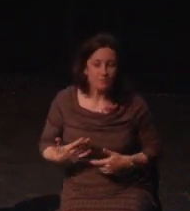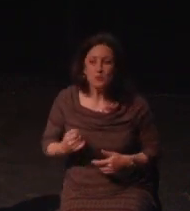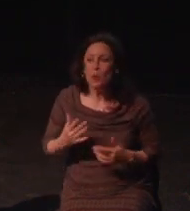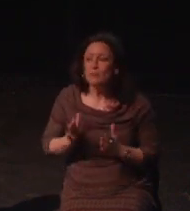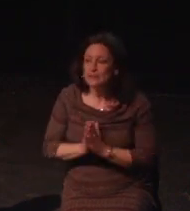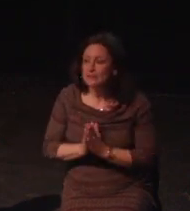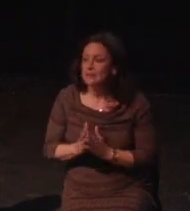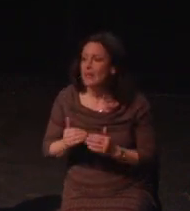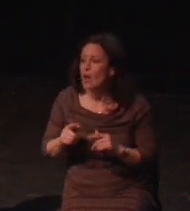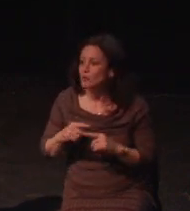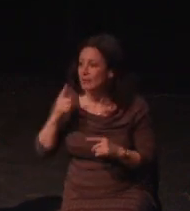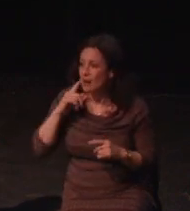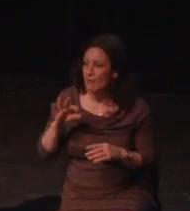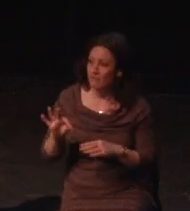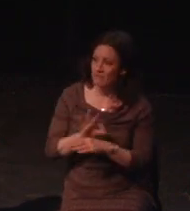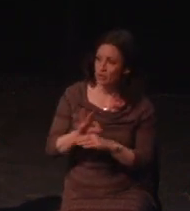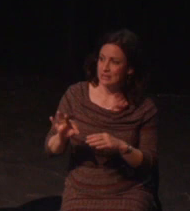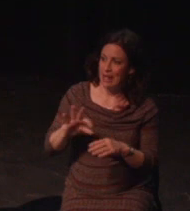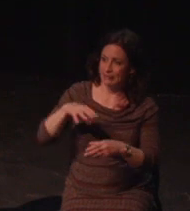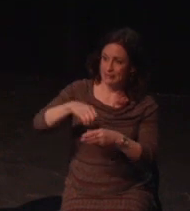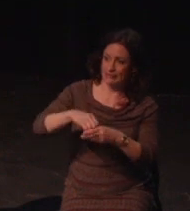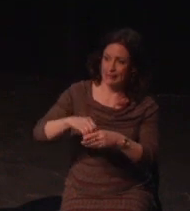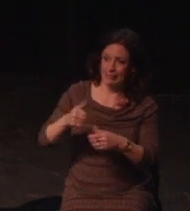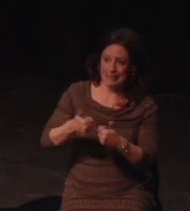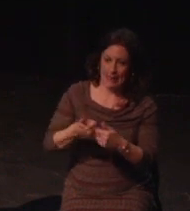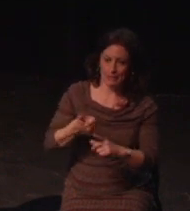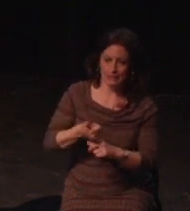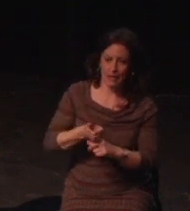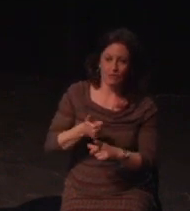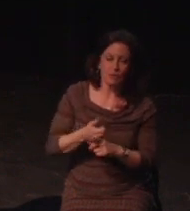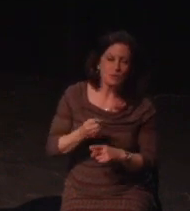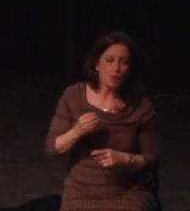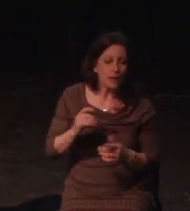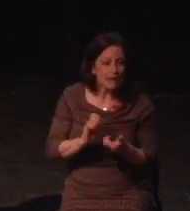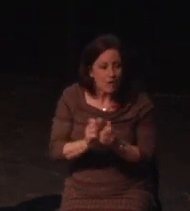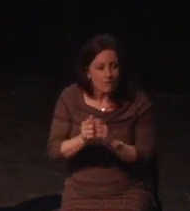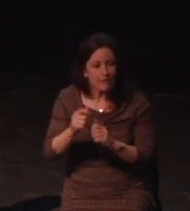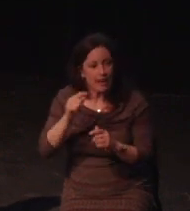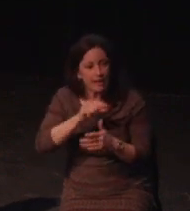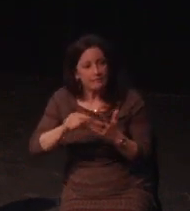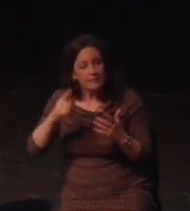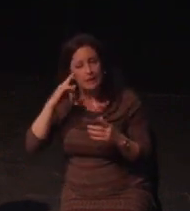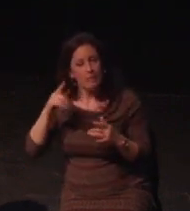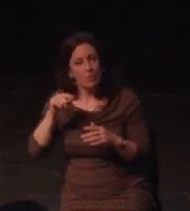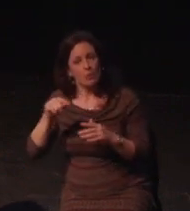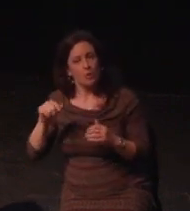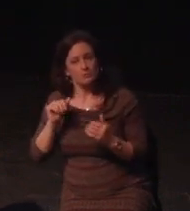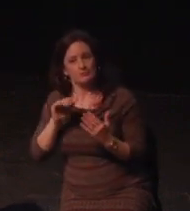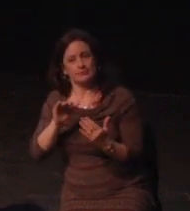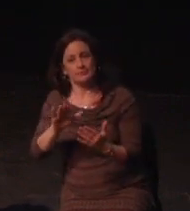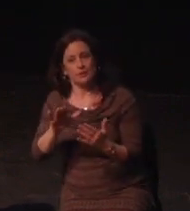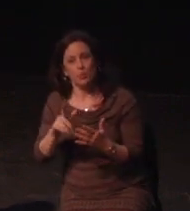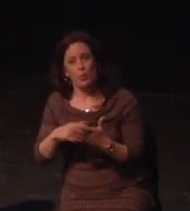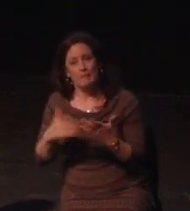Motor function wise, I live with several progressive medical diagnosis that affect my coordination, muscle strength, and nervous system function.